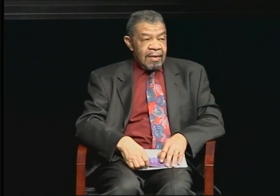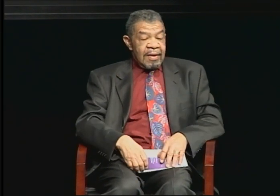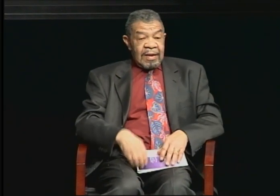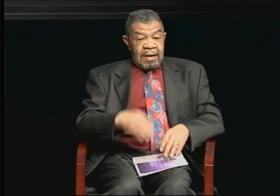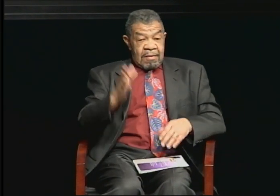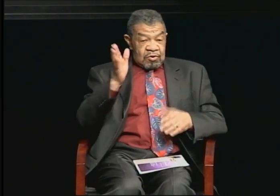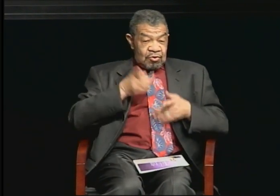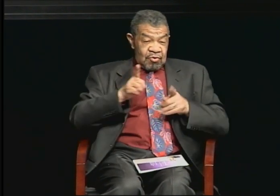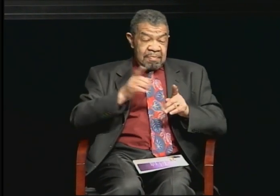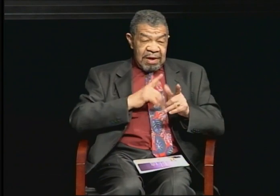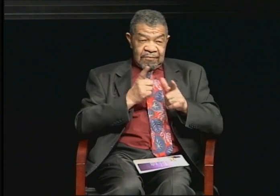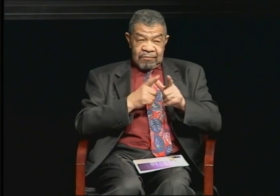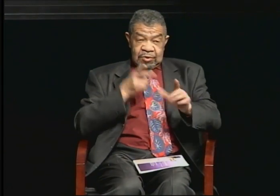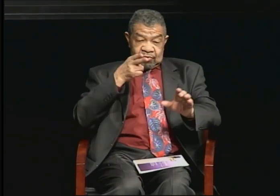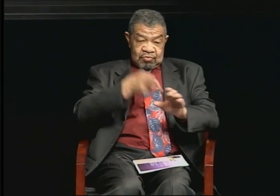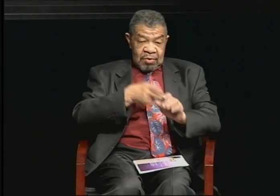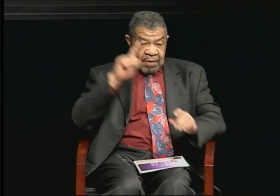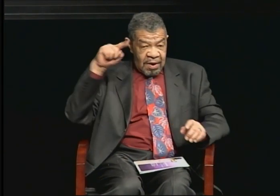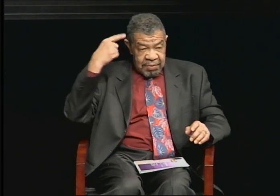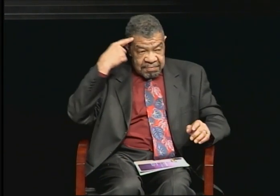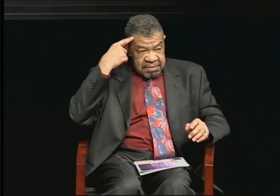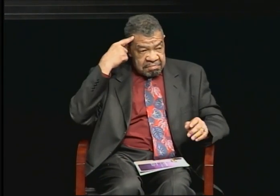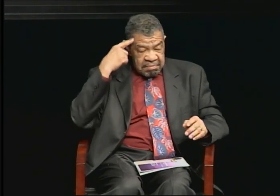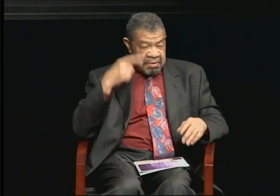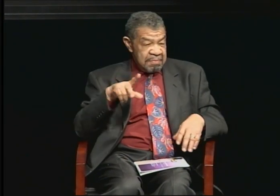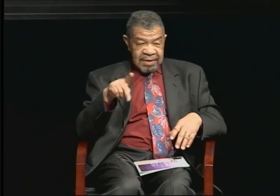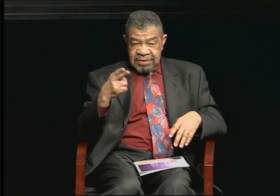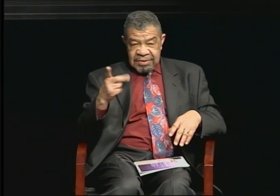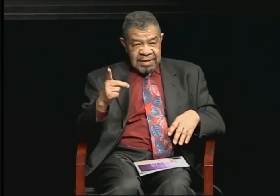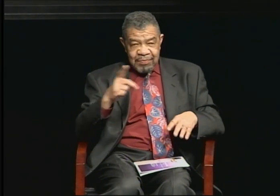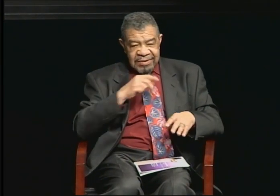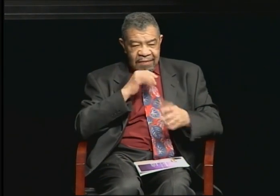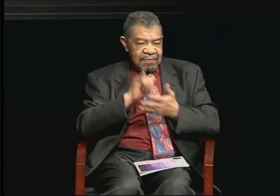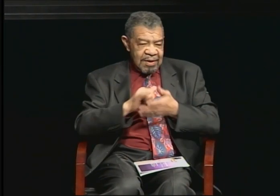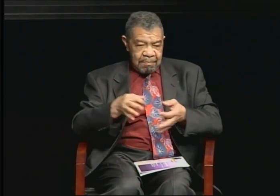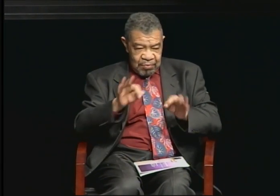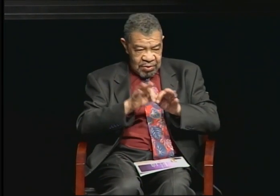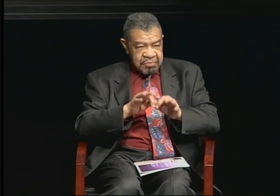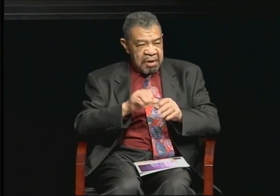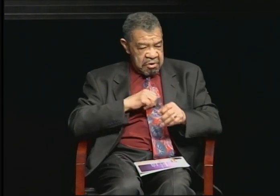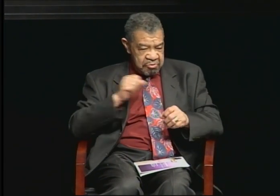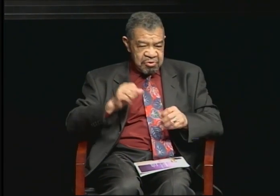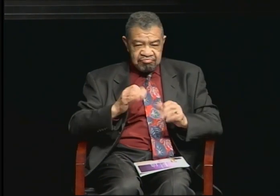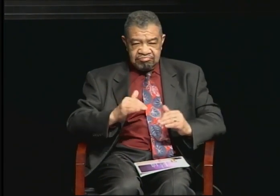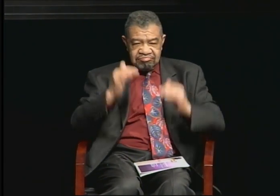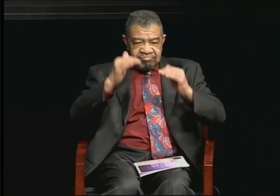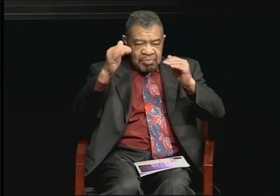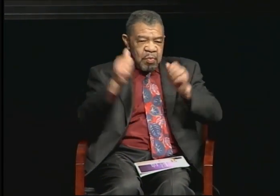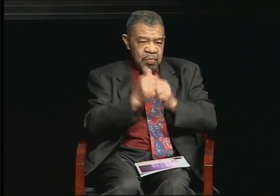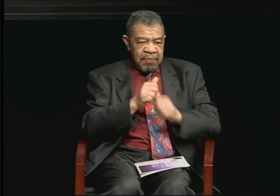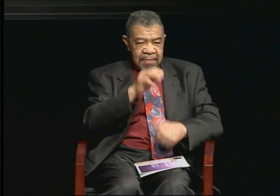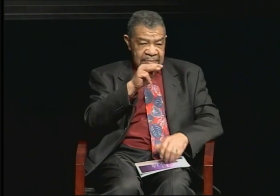PhDs weren't necessary to move up the ladder. Only a master's was. But nowadays it's very hard to get a management position